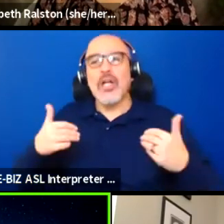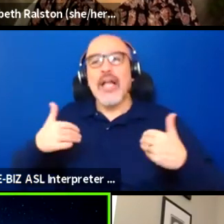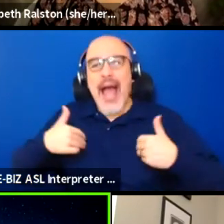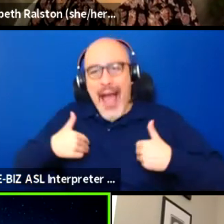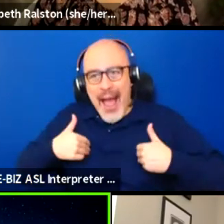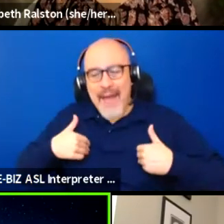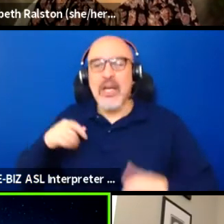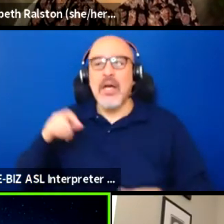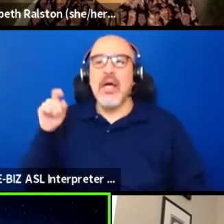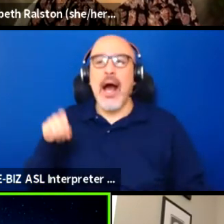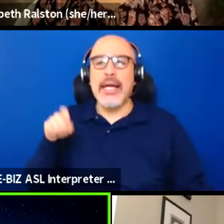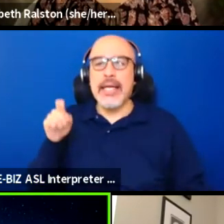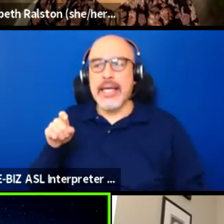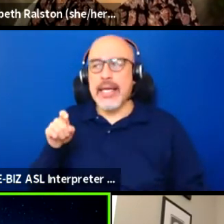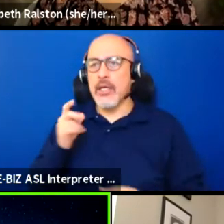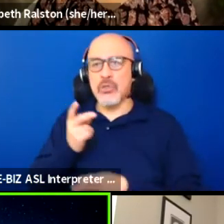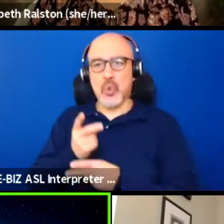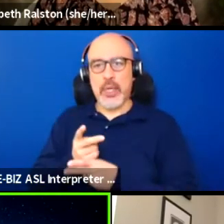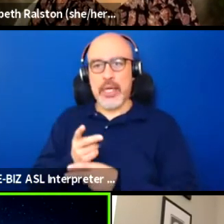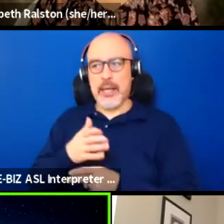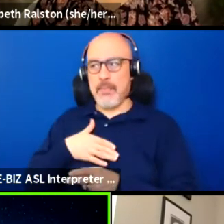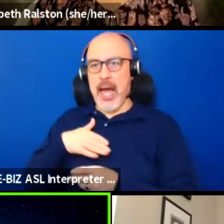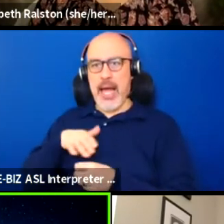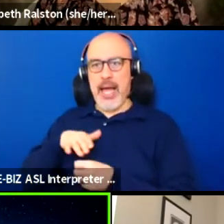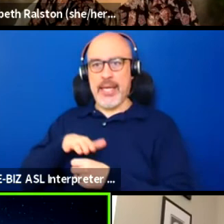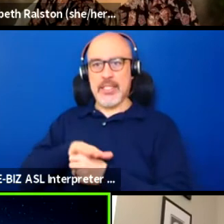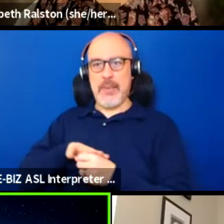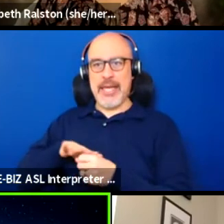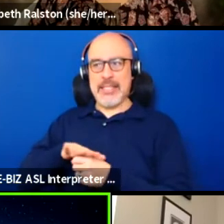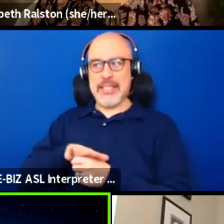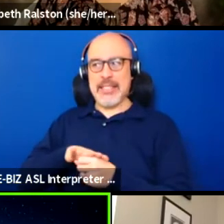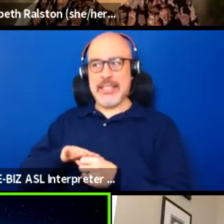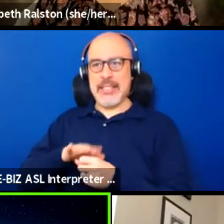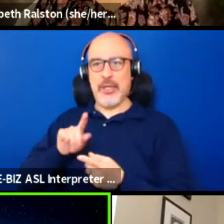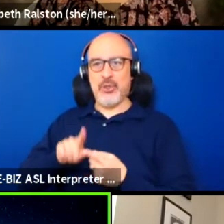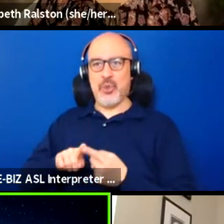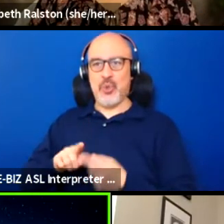keep my space to my space and just for me.